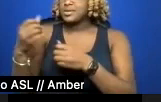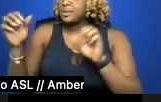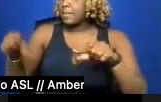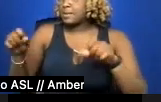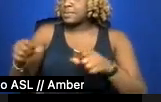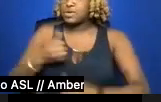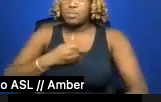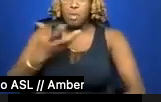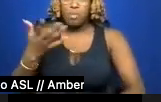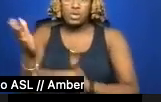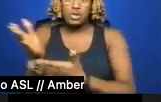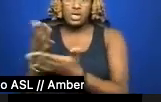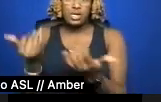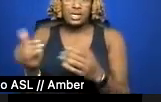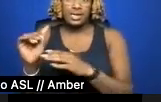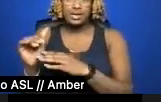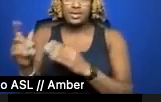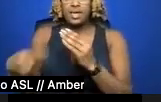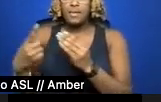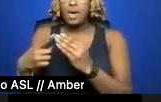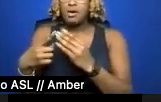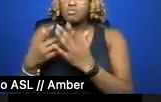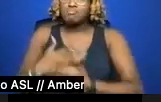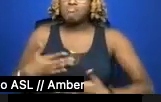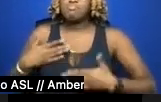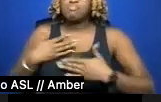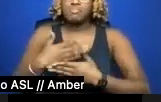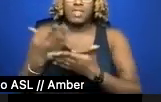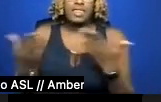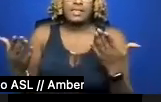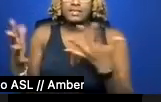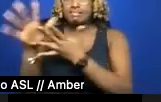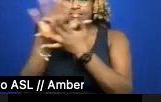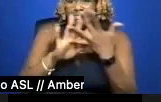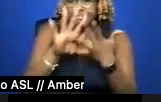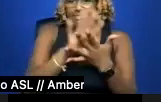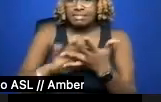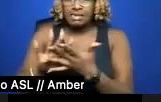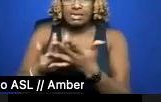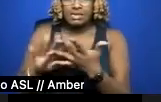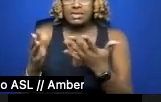are about relishing in the illegible and the ambiguous, the incorrect and the inaccurate,